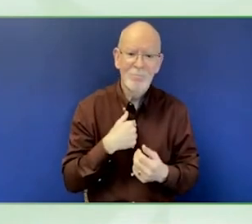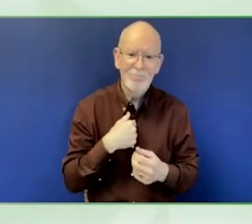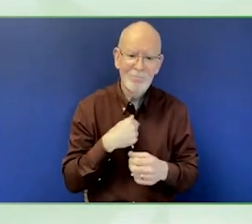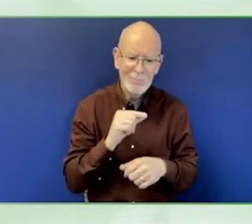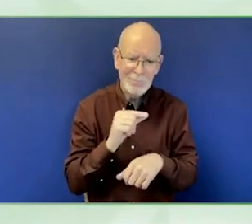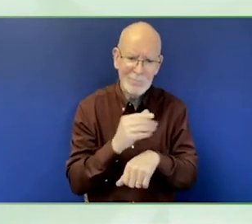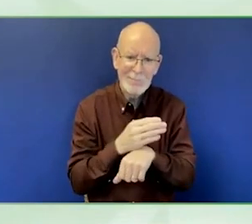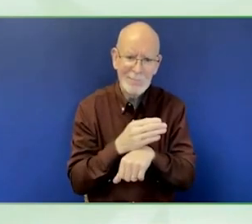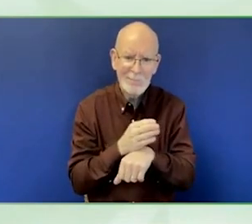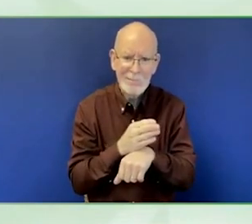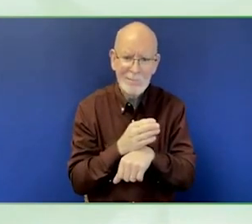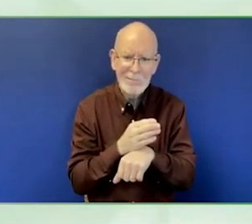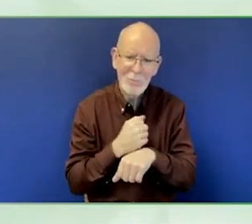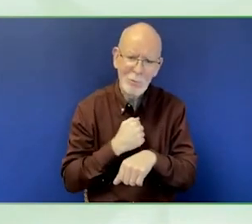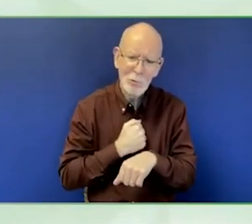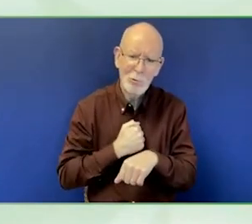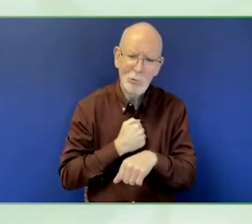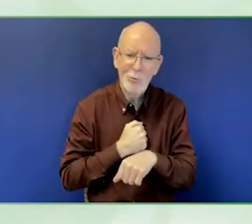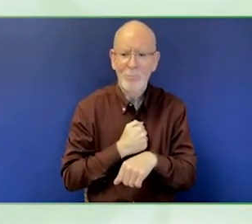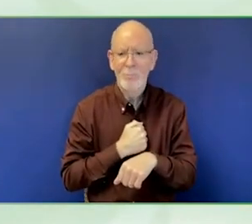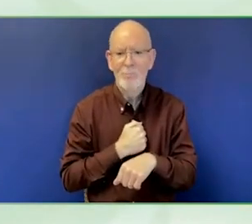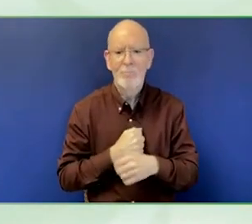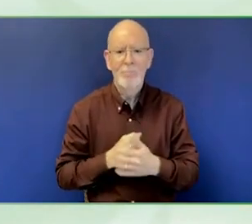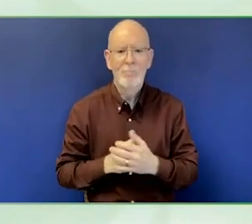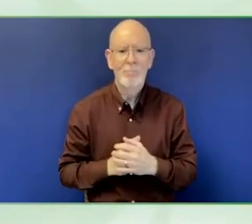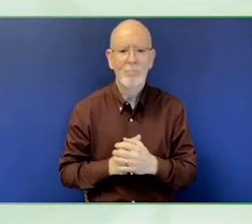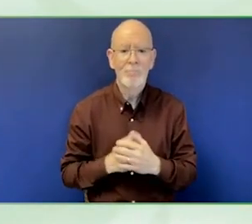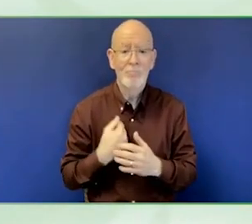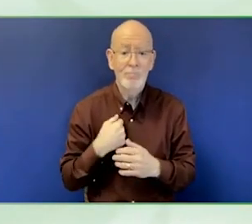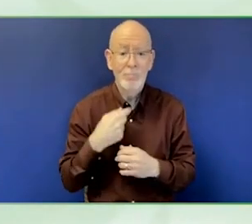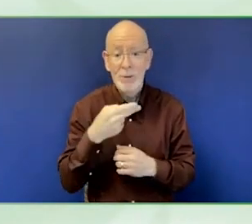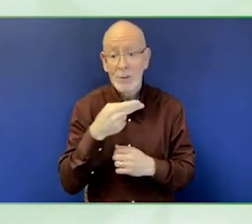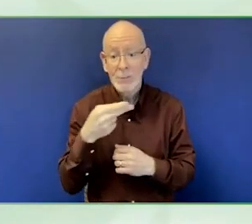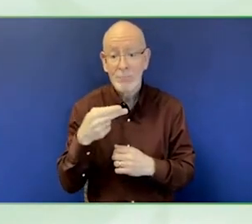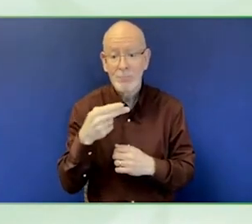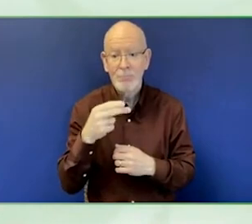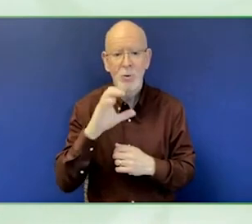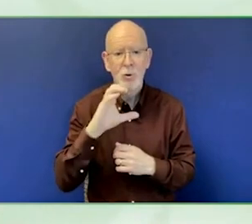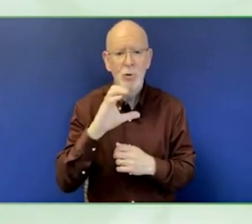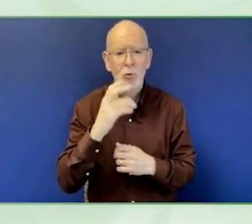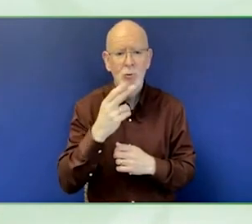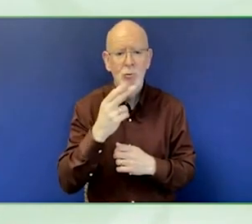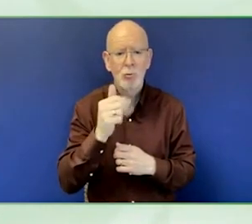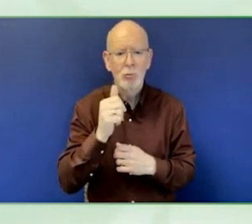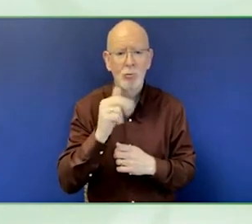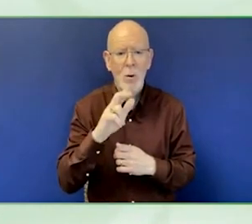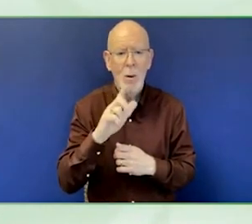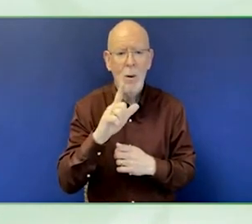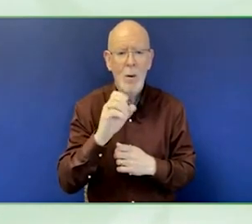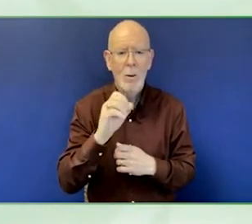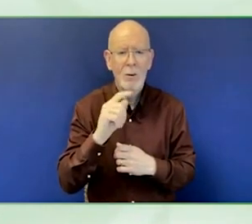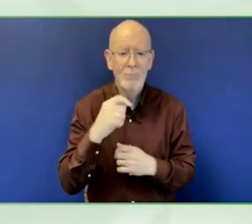World Bank Group and today I am worried a green jacket. And a colourful shirt.